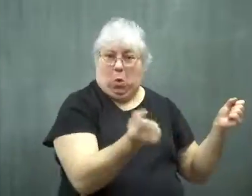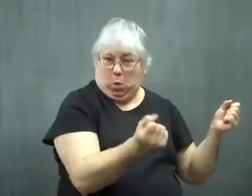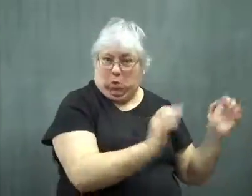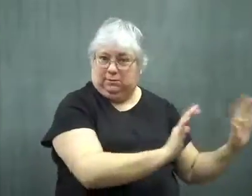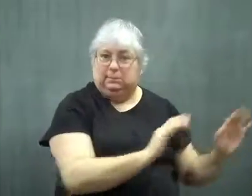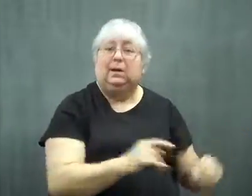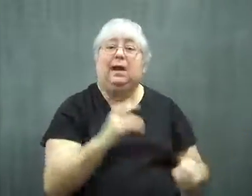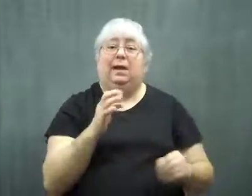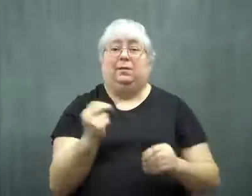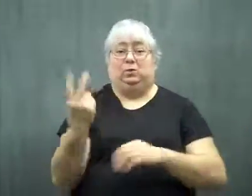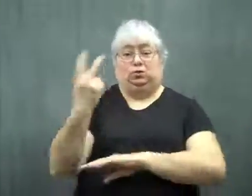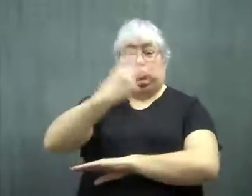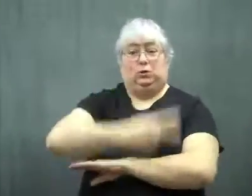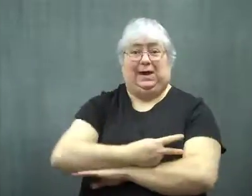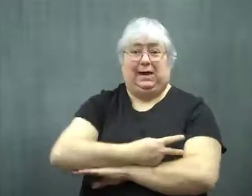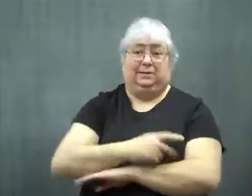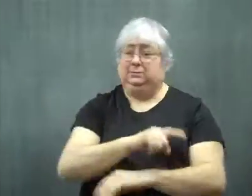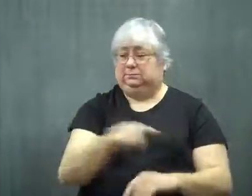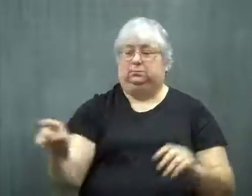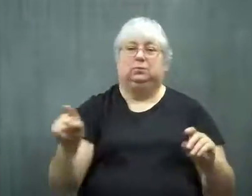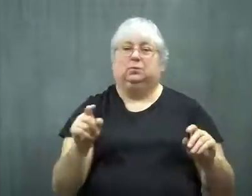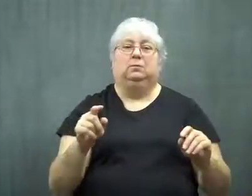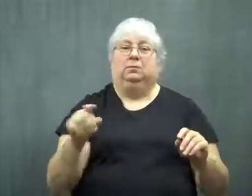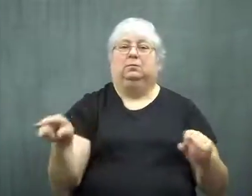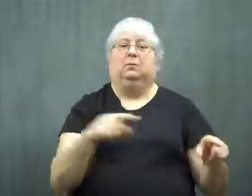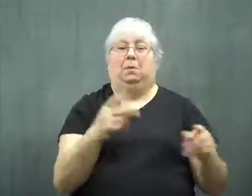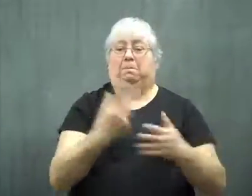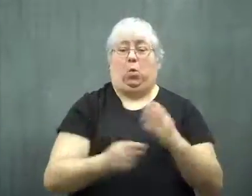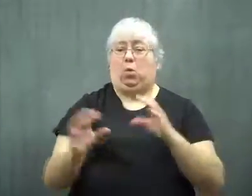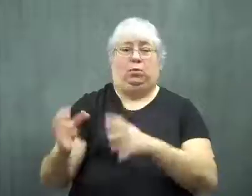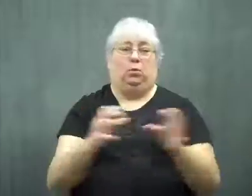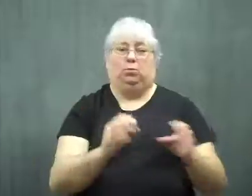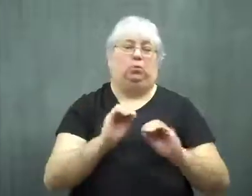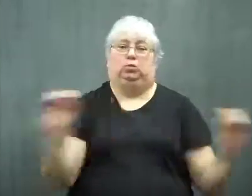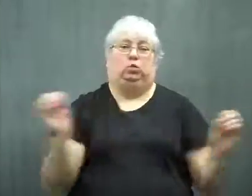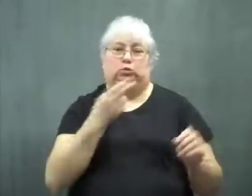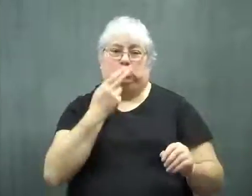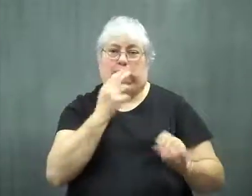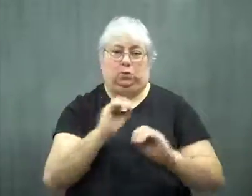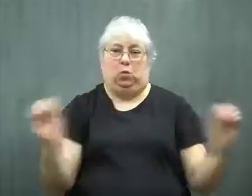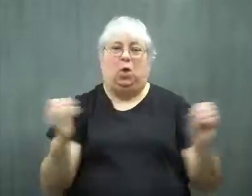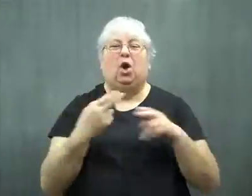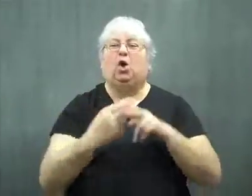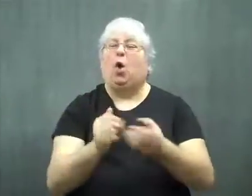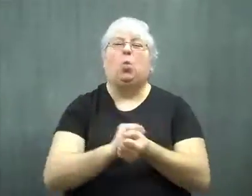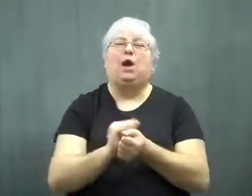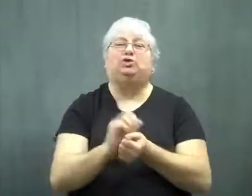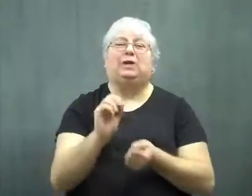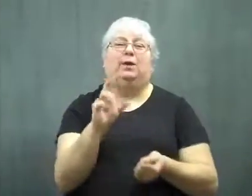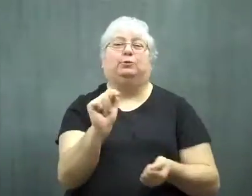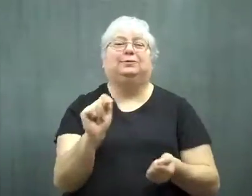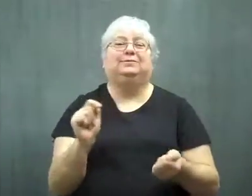Then for two days, both groups ate no soup, as a "wash out" period.